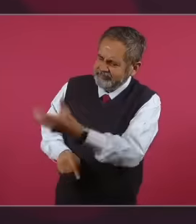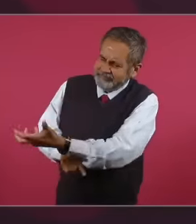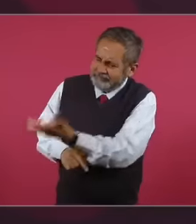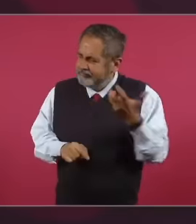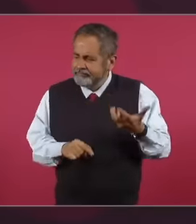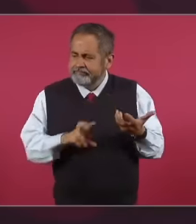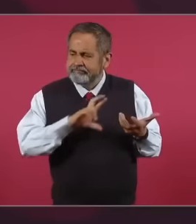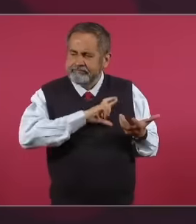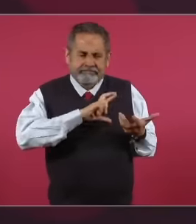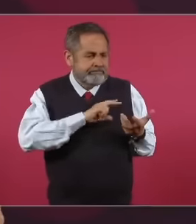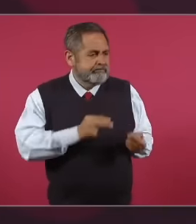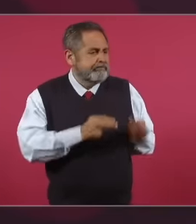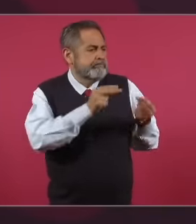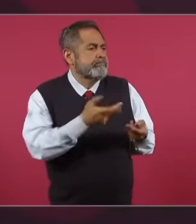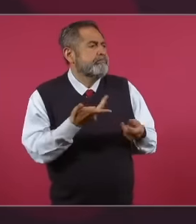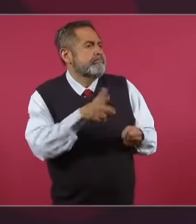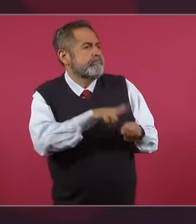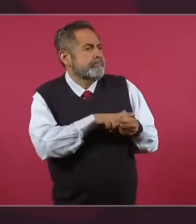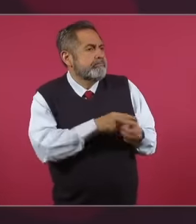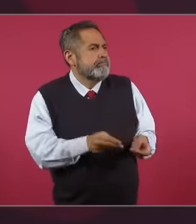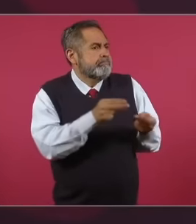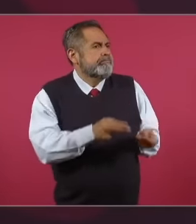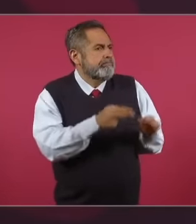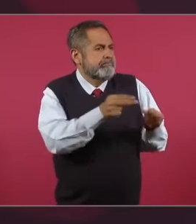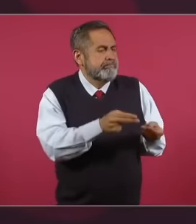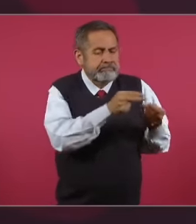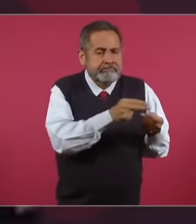of health and now